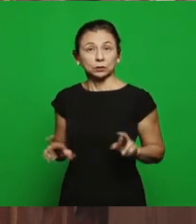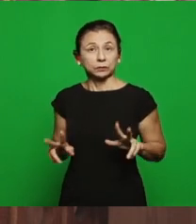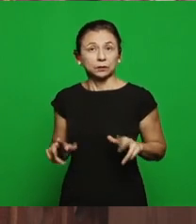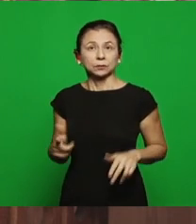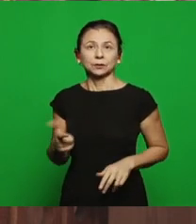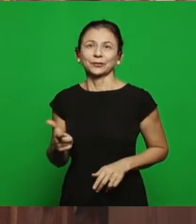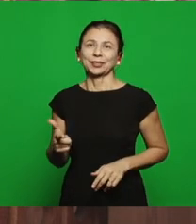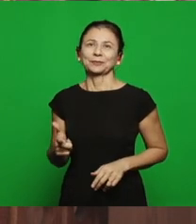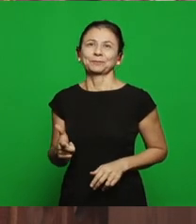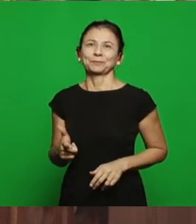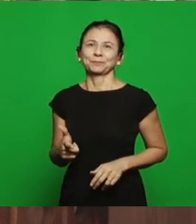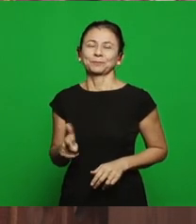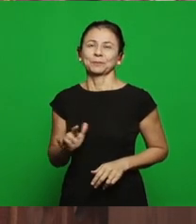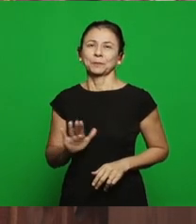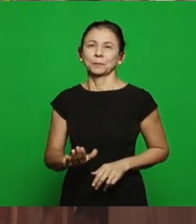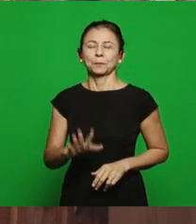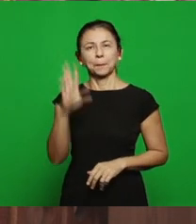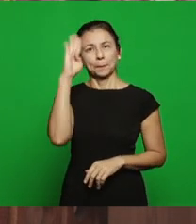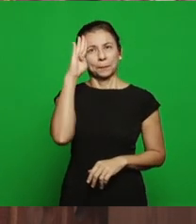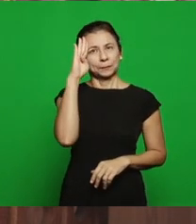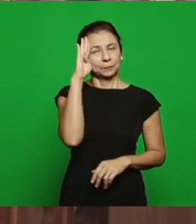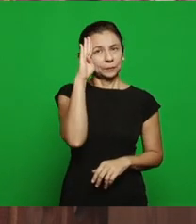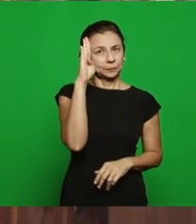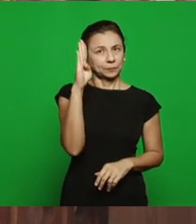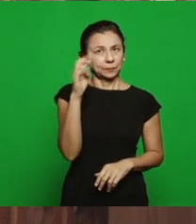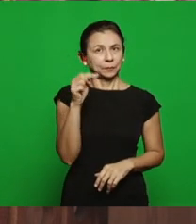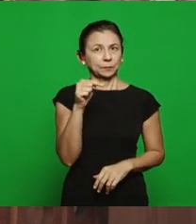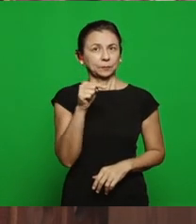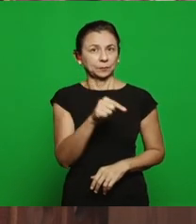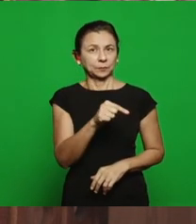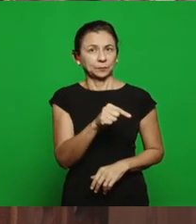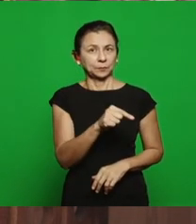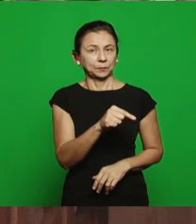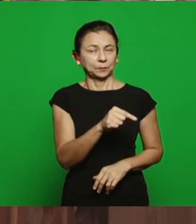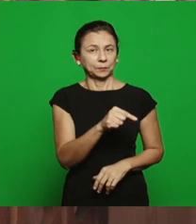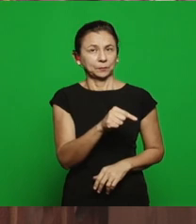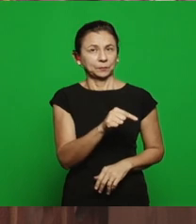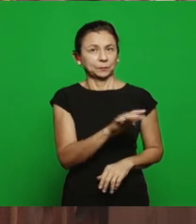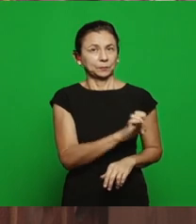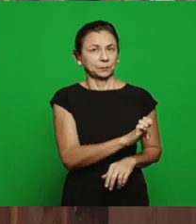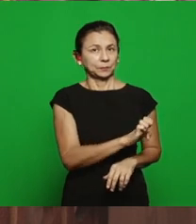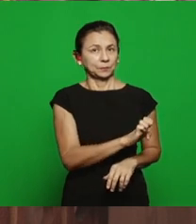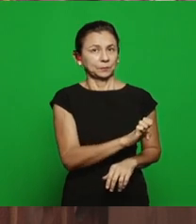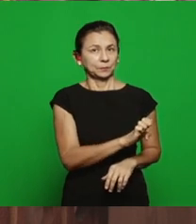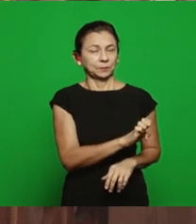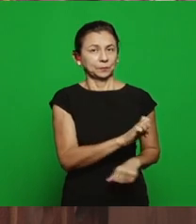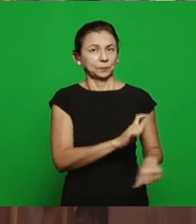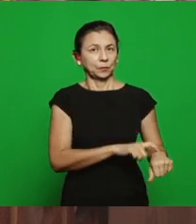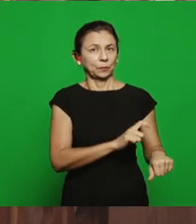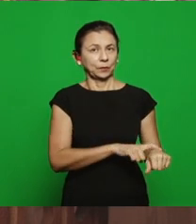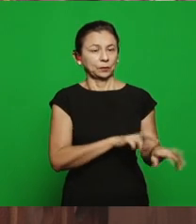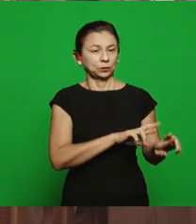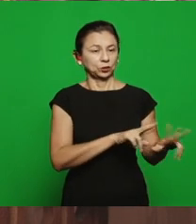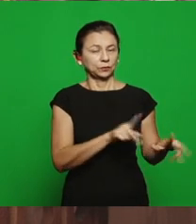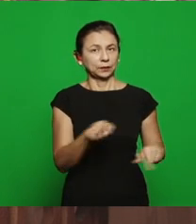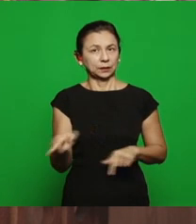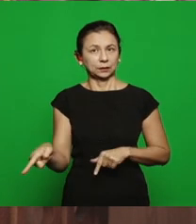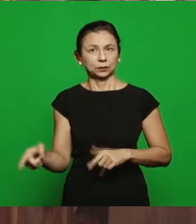the emphasis for that period was one and the emphasis to the period we’re living